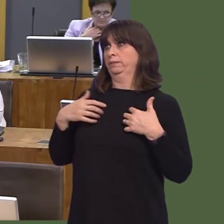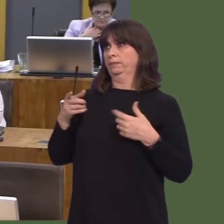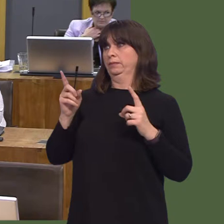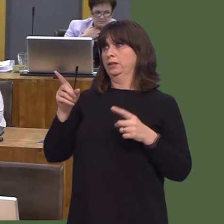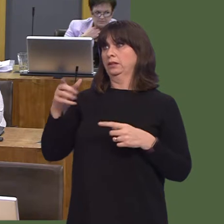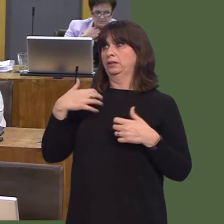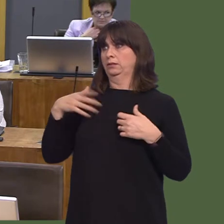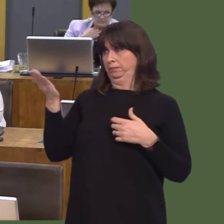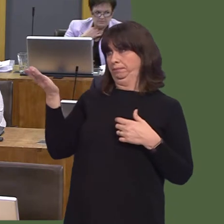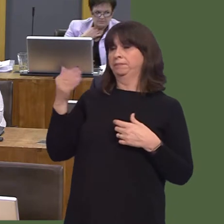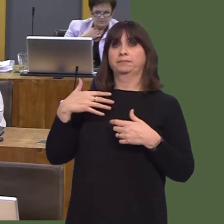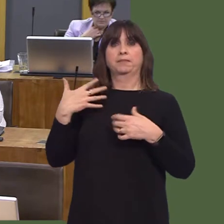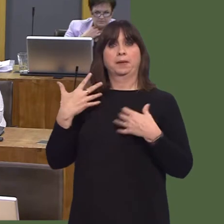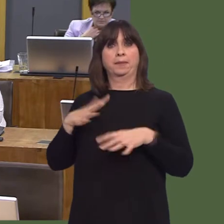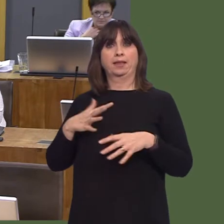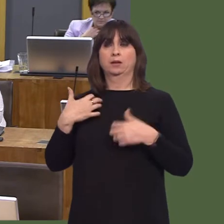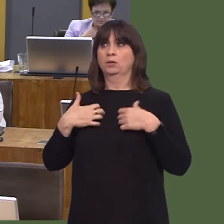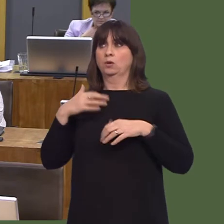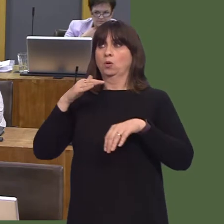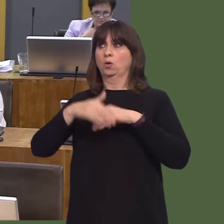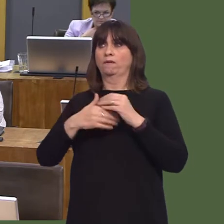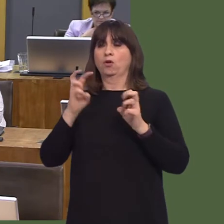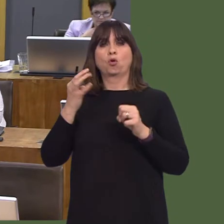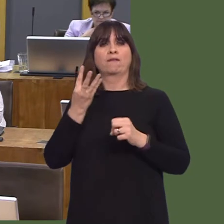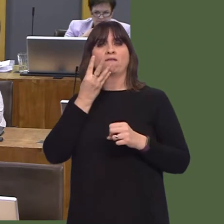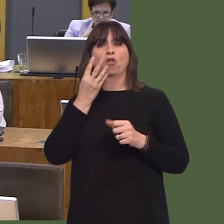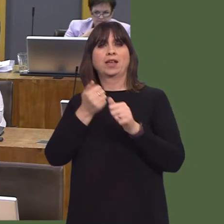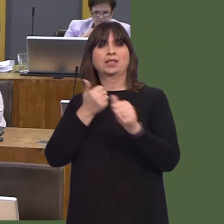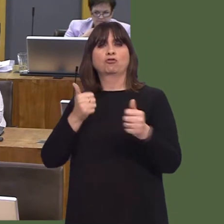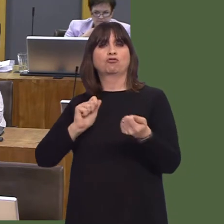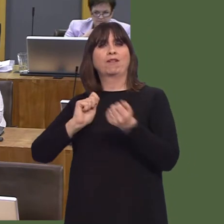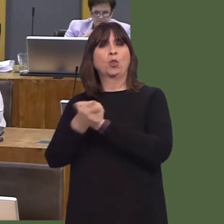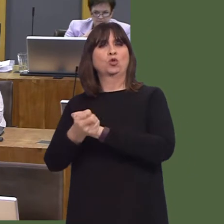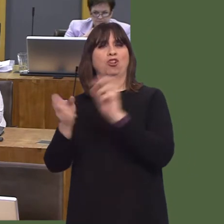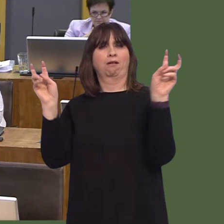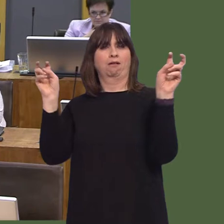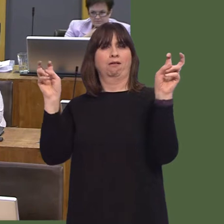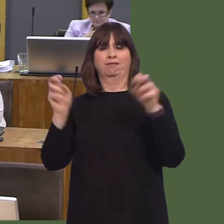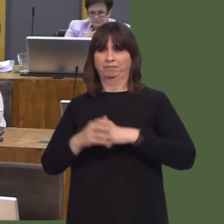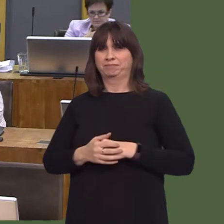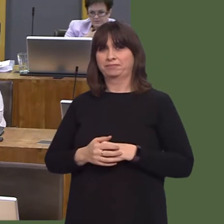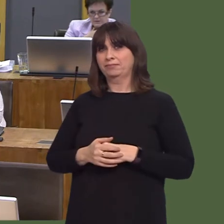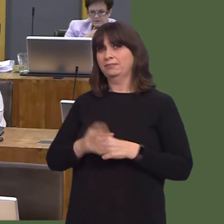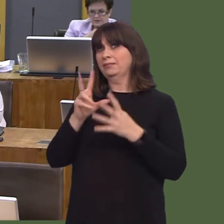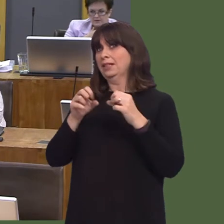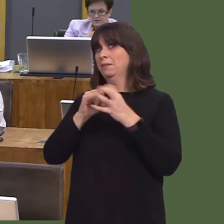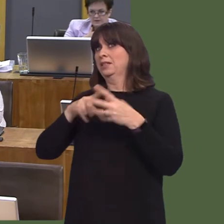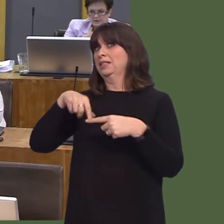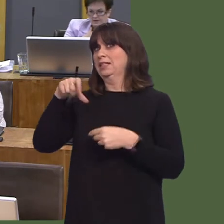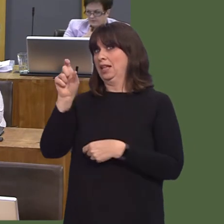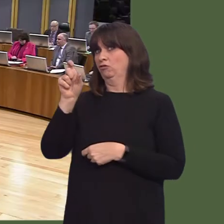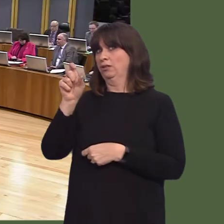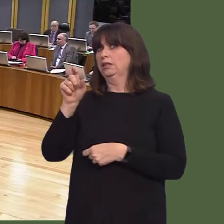of credit unions in Wales, given that the larger banks are withdrawing from local communities.